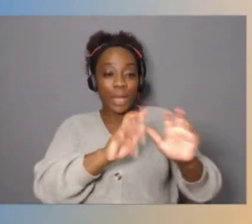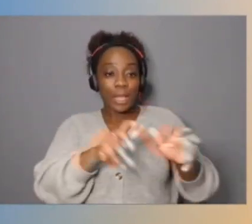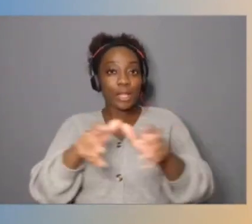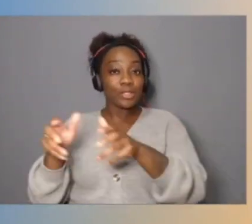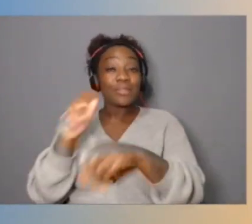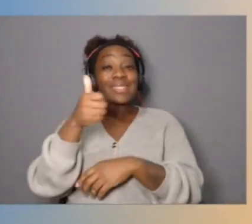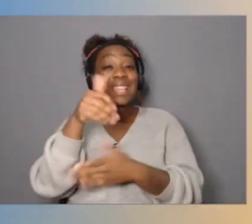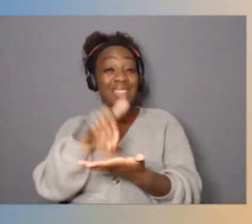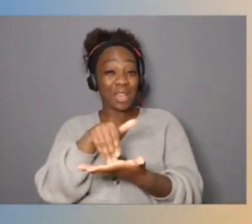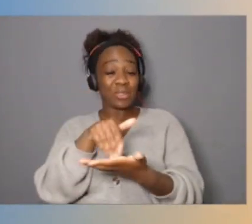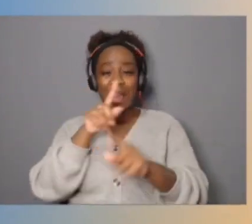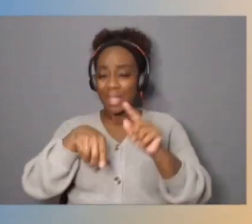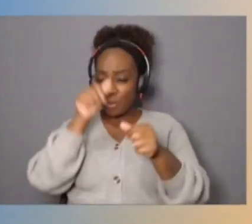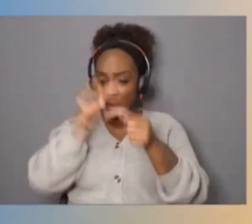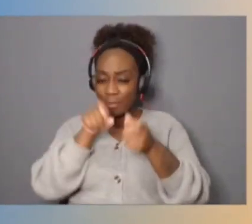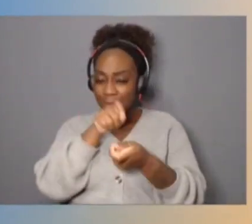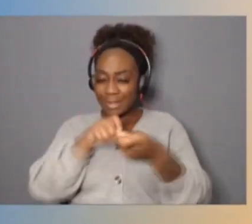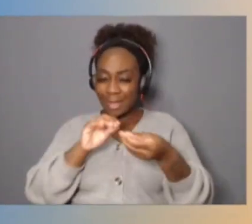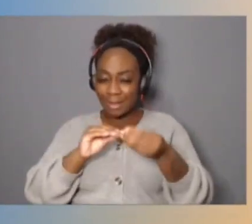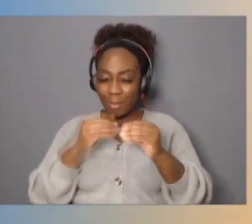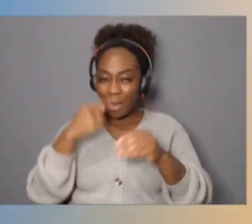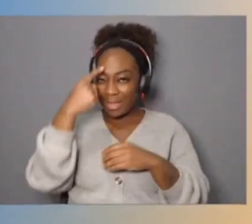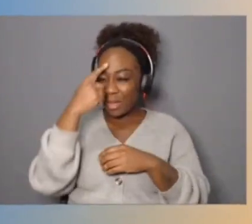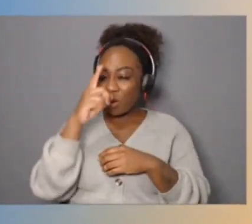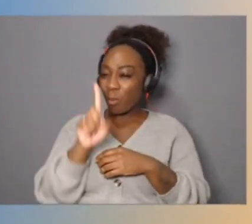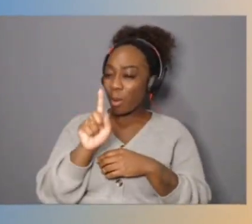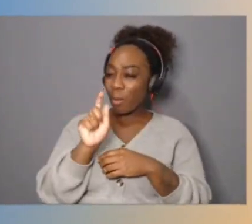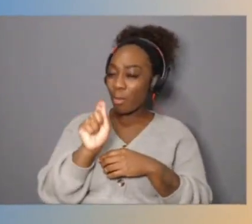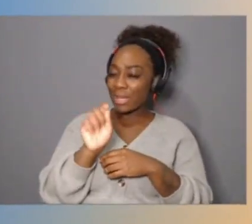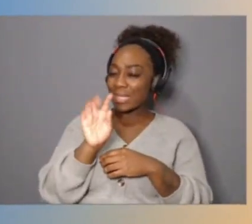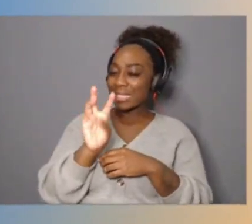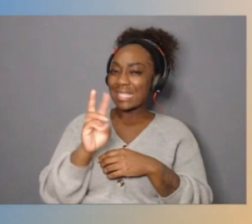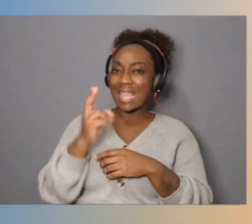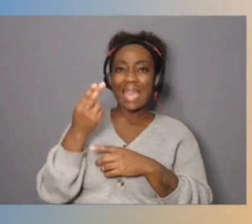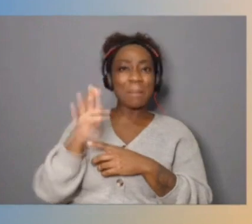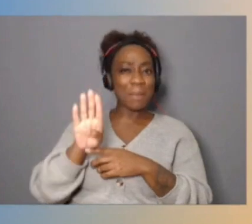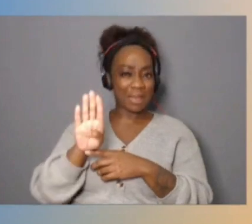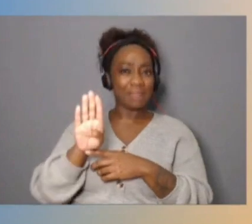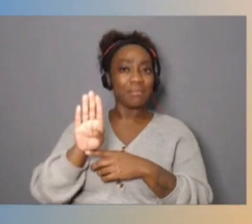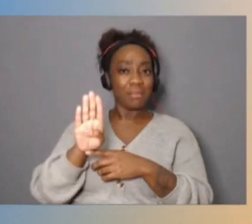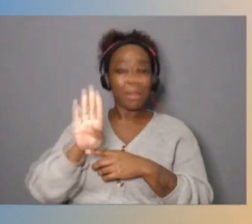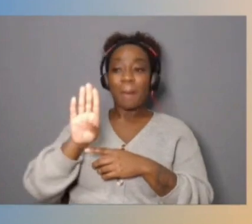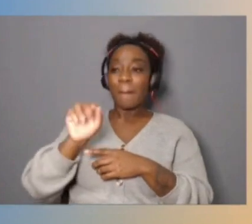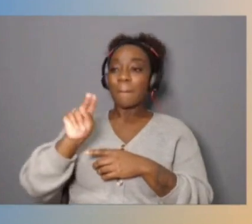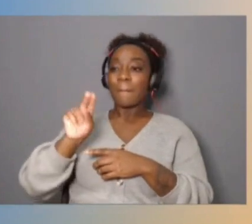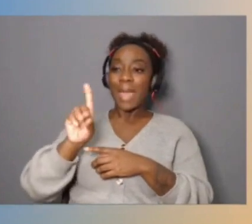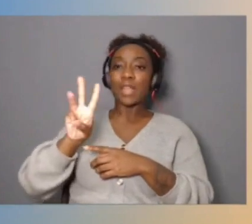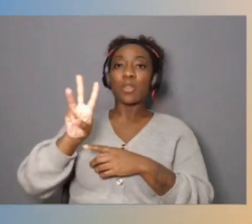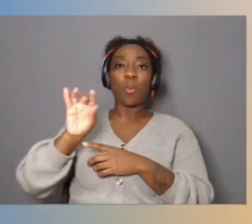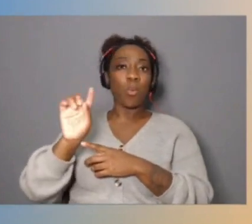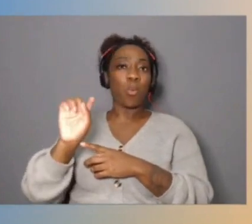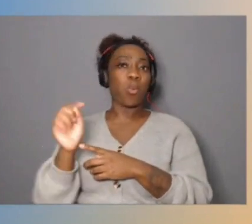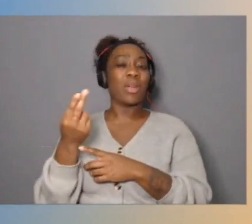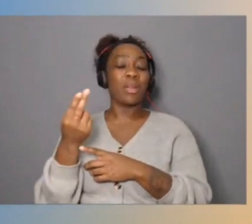I think it was 1.6 petabytes of bandwidth between those. So some ridiculously amazing number.